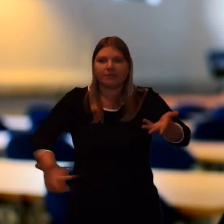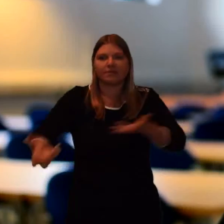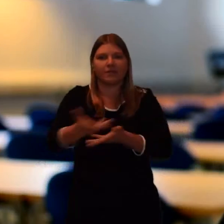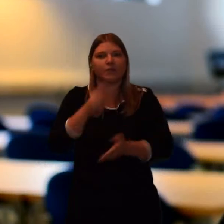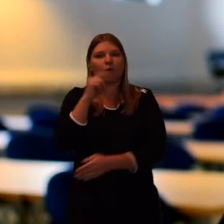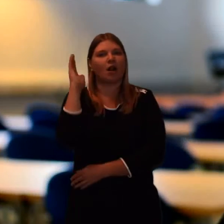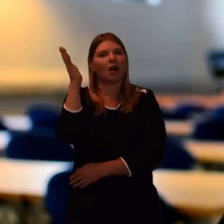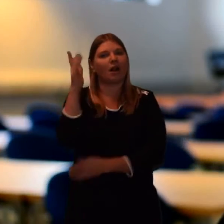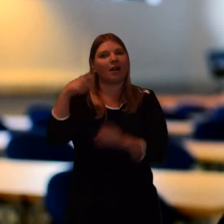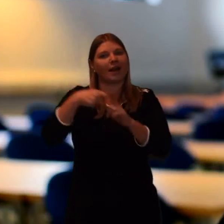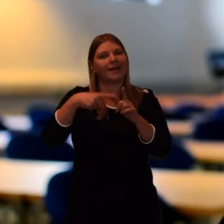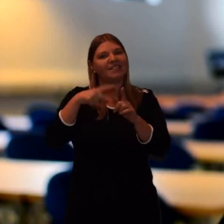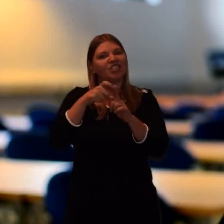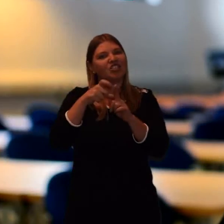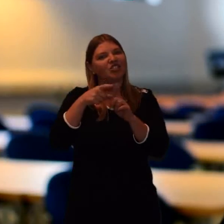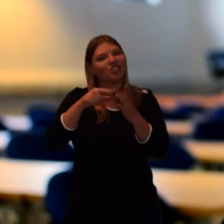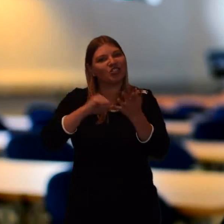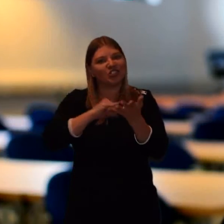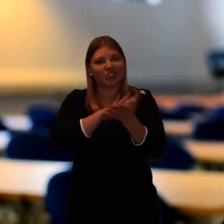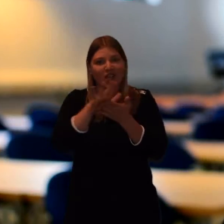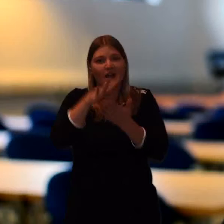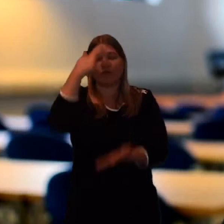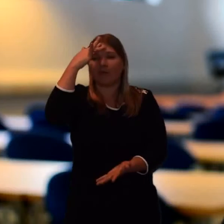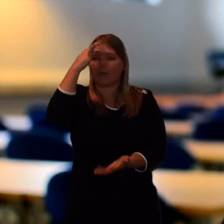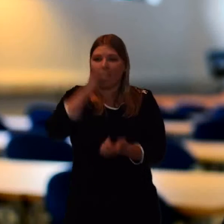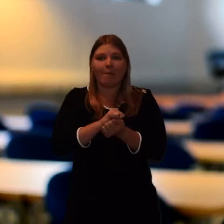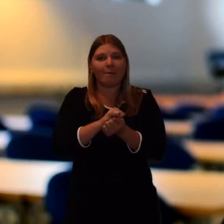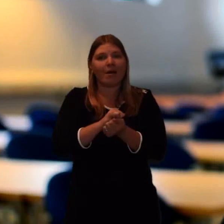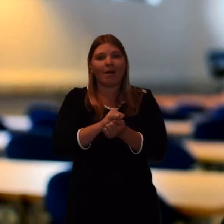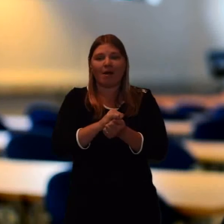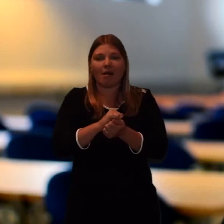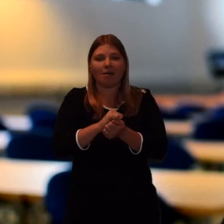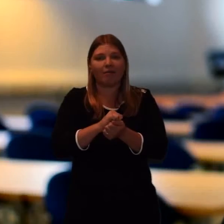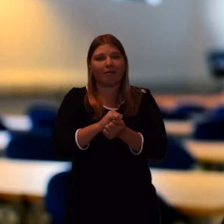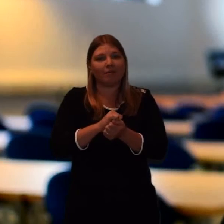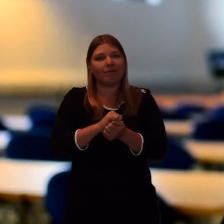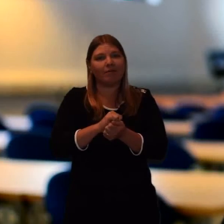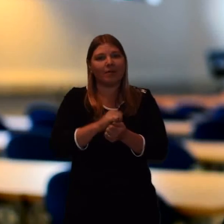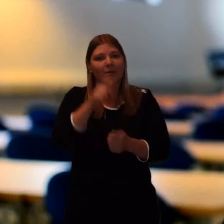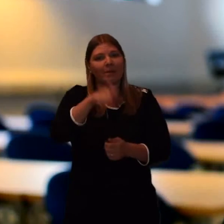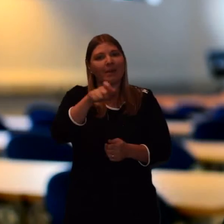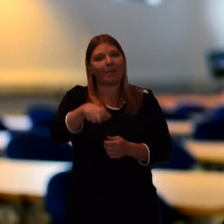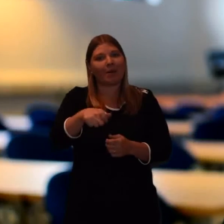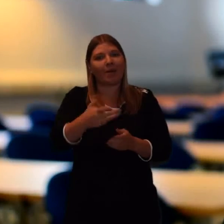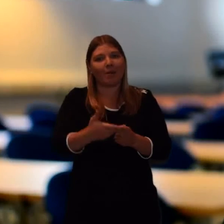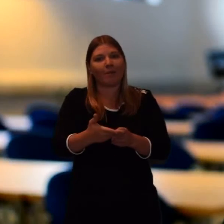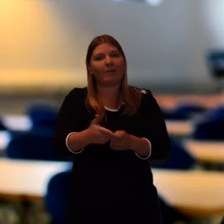and and it features specifically in remembering the Yahrzeit, the anniversary of people's deaths.